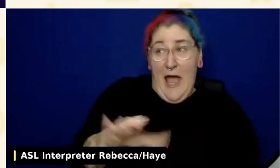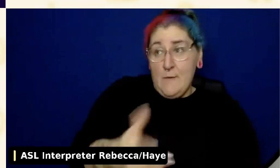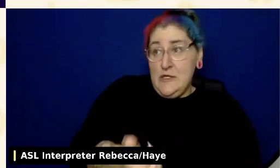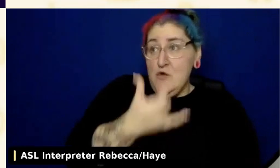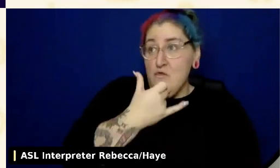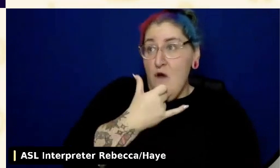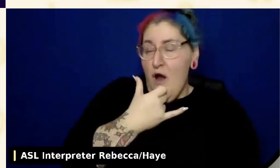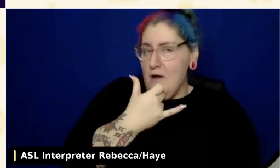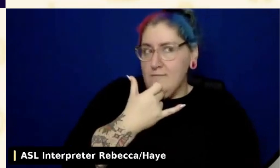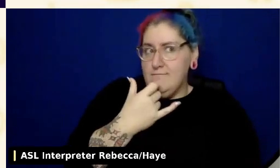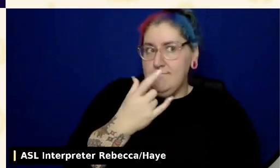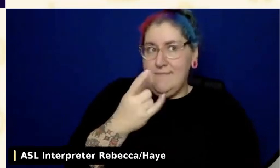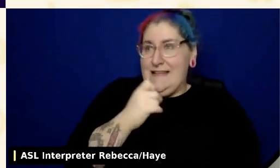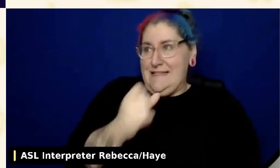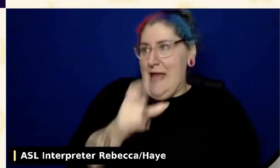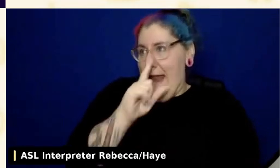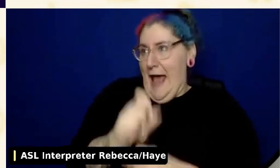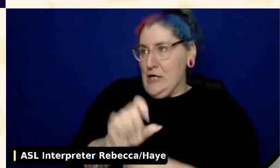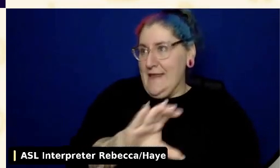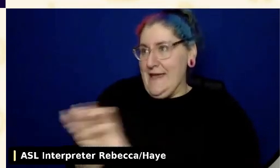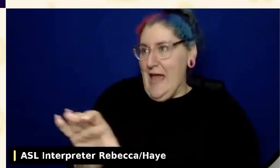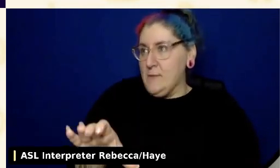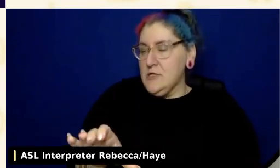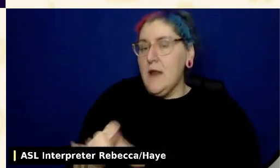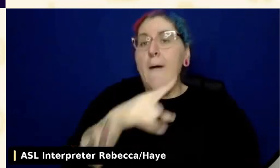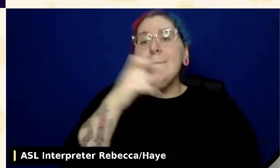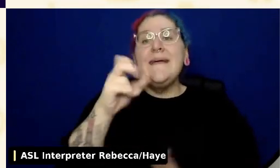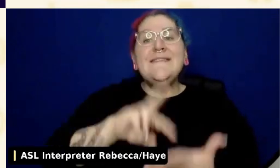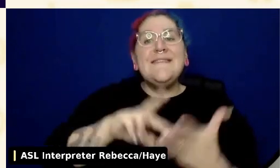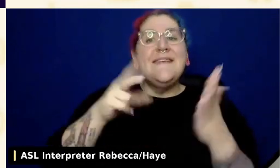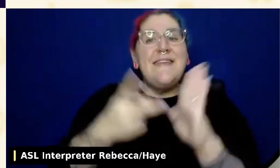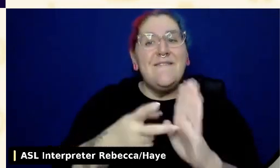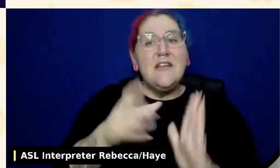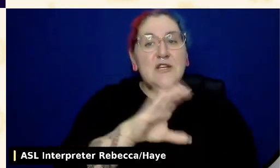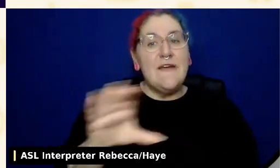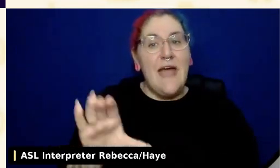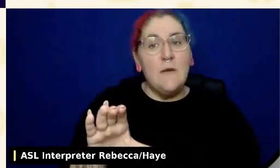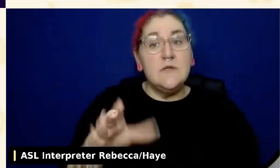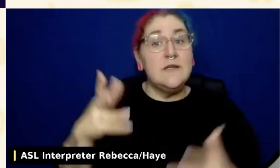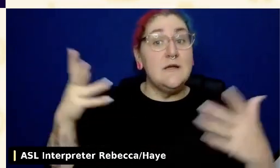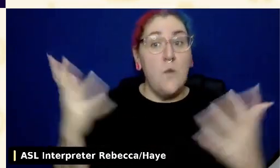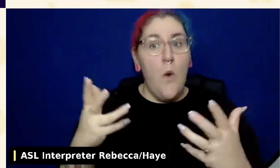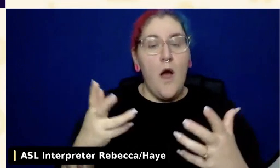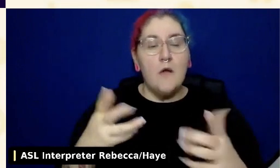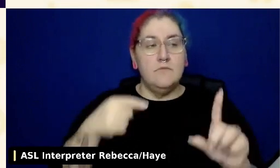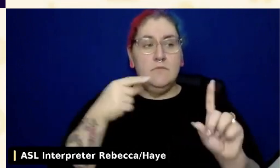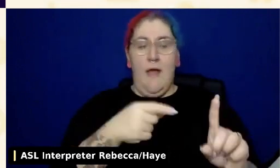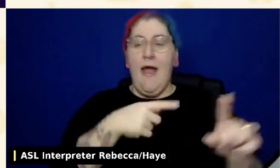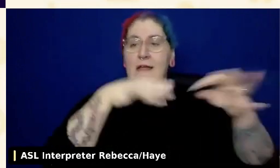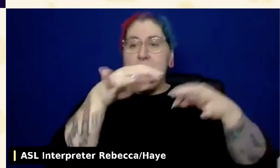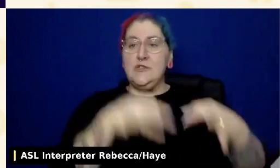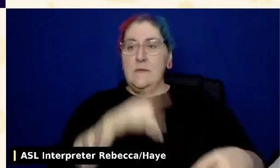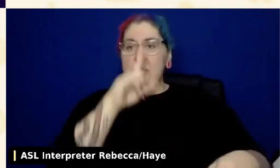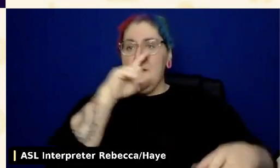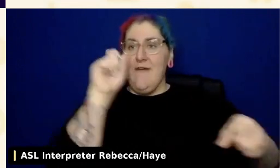or translation of the dialogue, sound effects, relevant musical cues, and other relevant audio information when sound is unavailable